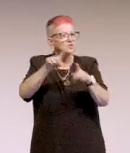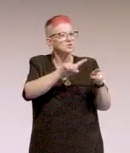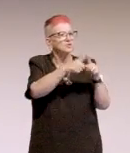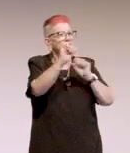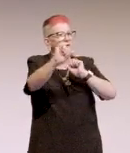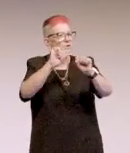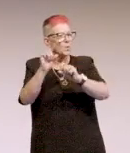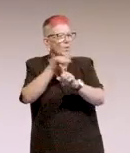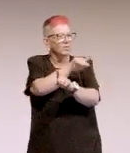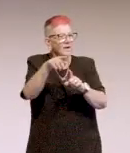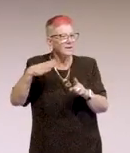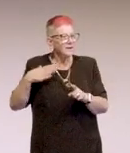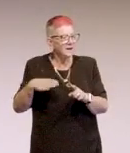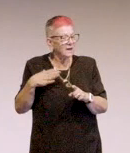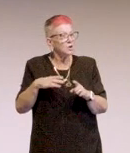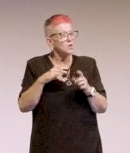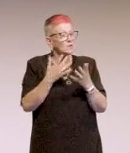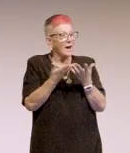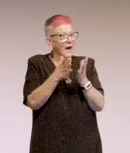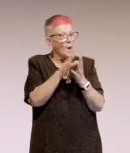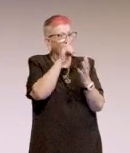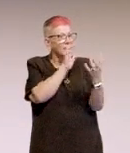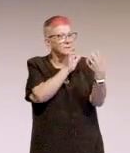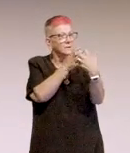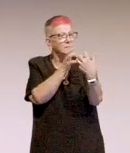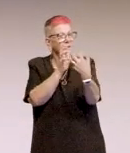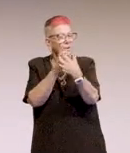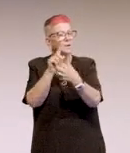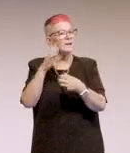So to do that, we need to become more proactive in our approach rather